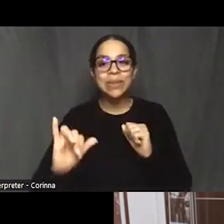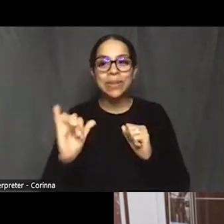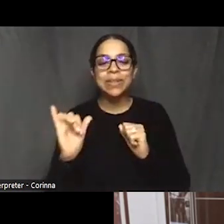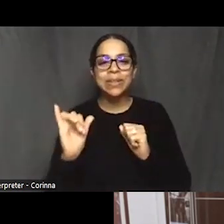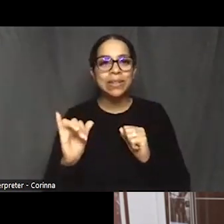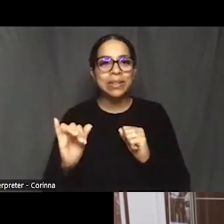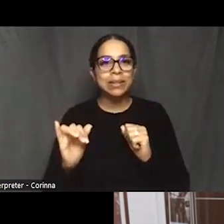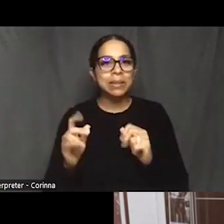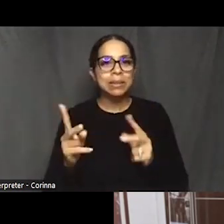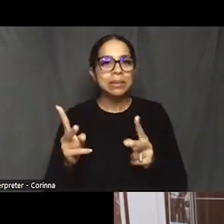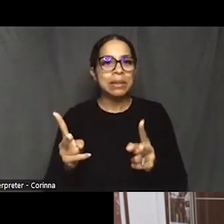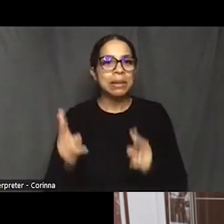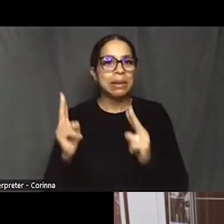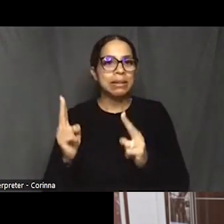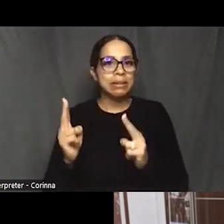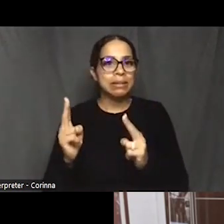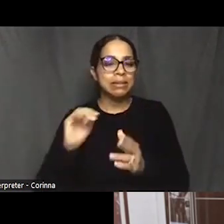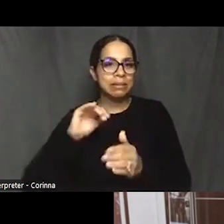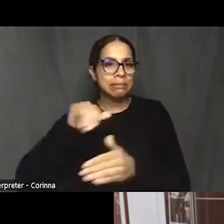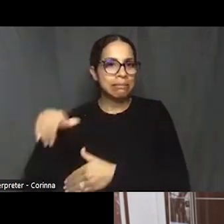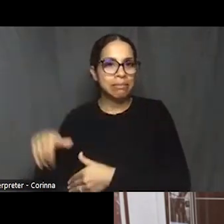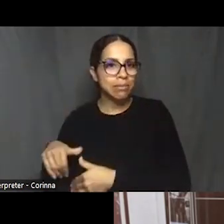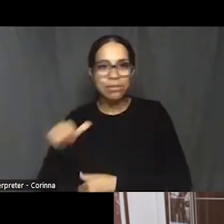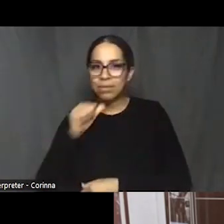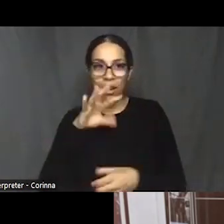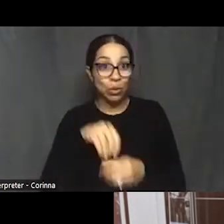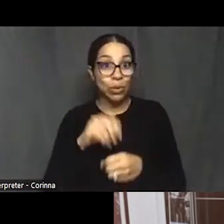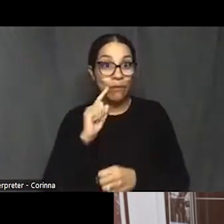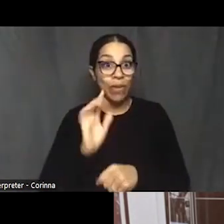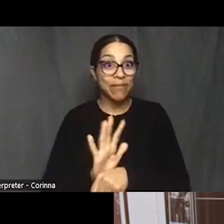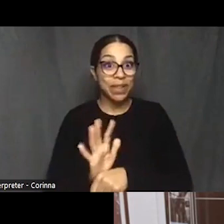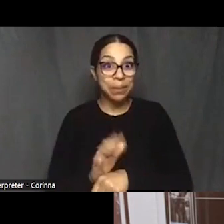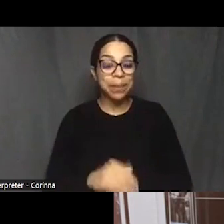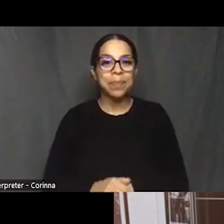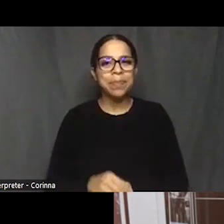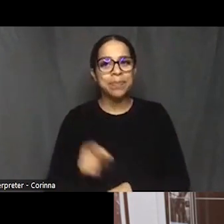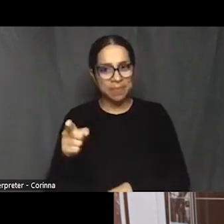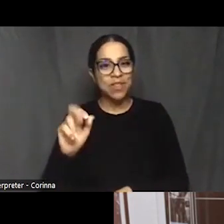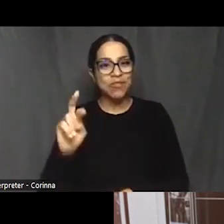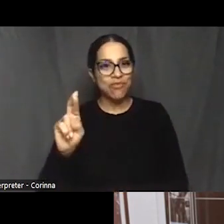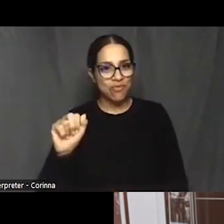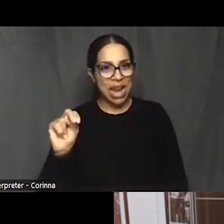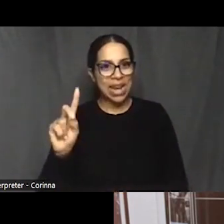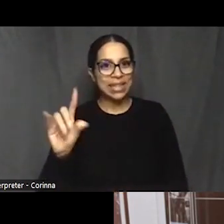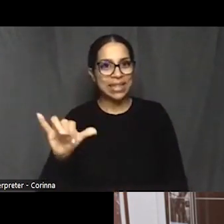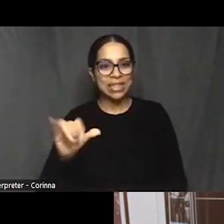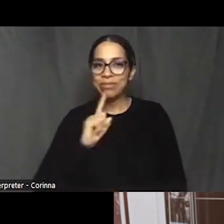And he was he was anxious about it. And I think he knew at the end of the interview,